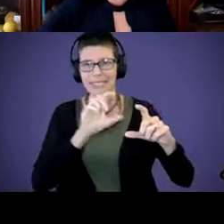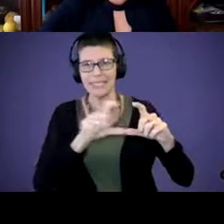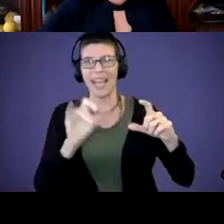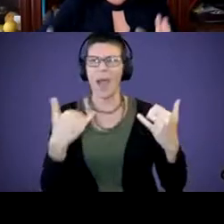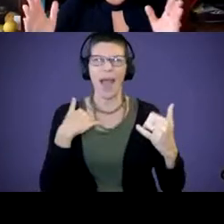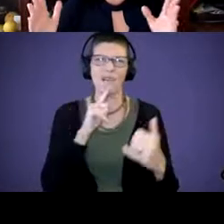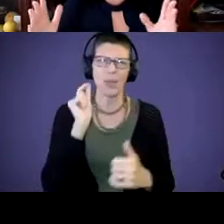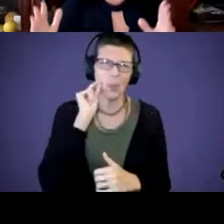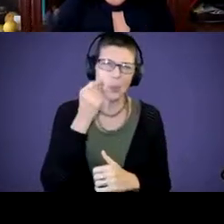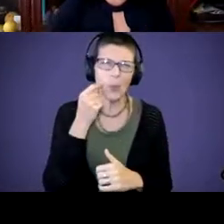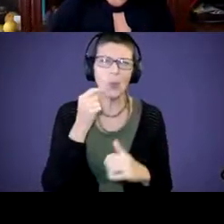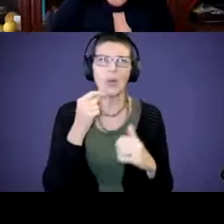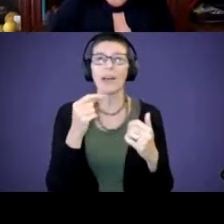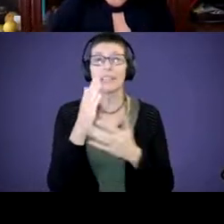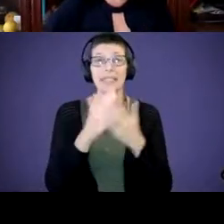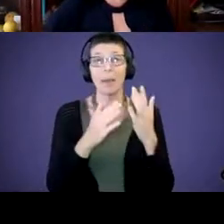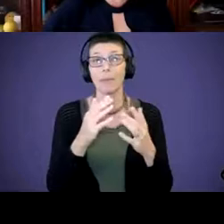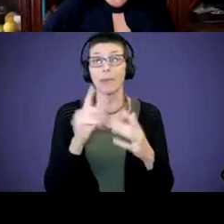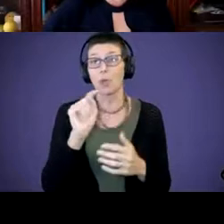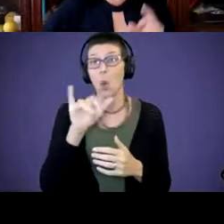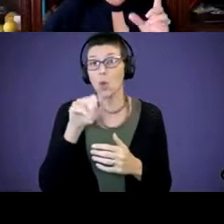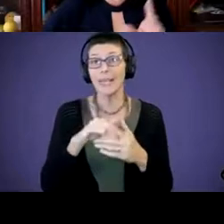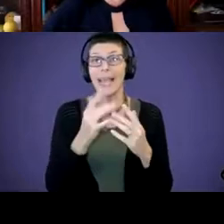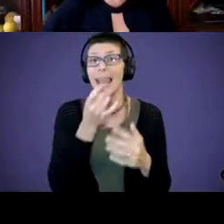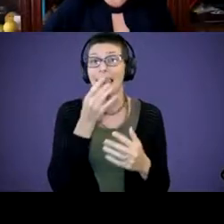Lots of light up toys. Think about doing that for letter recognition.